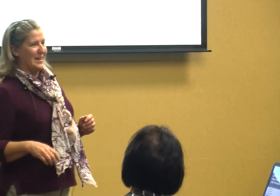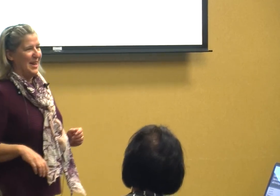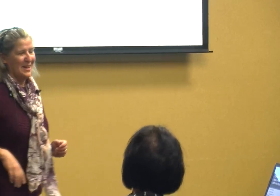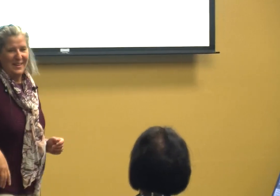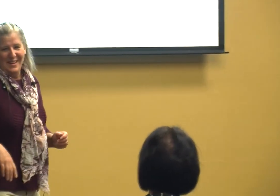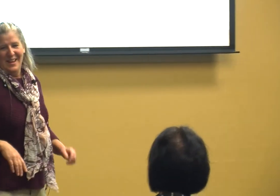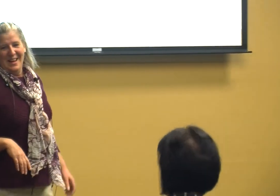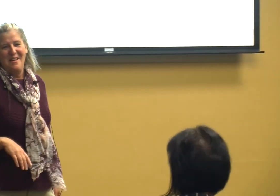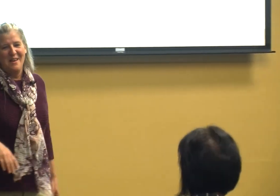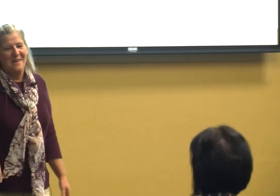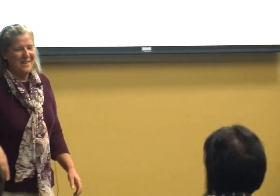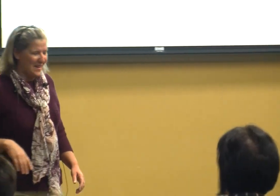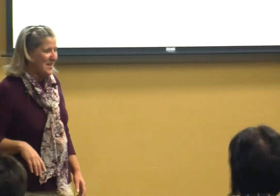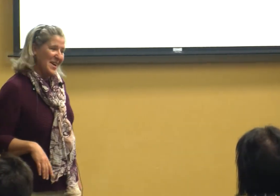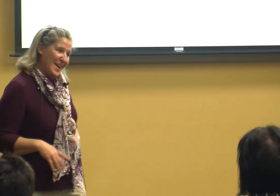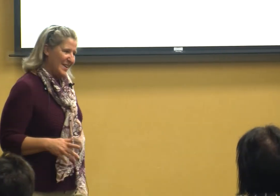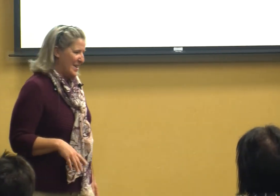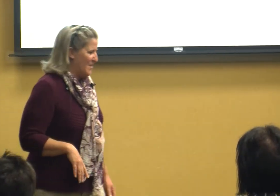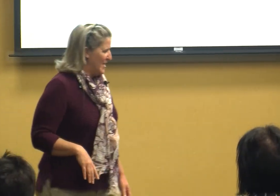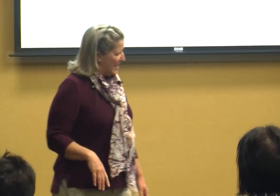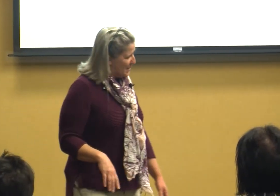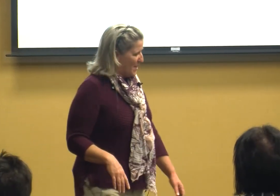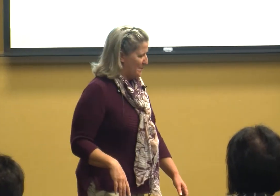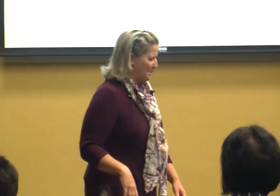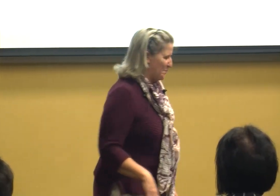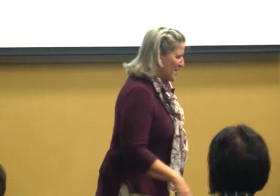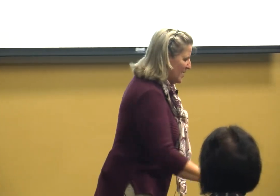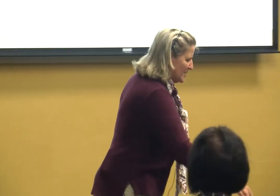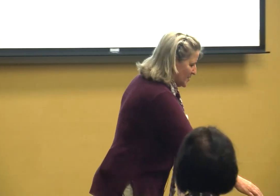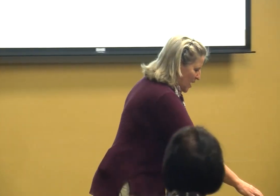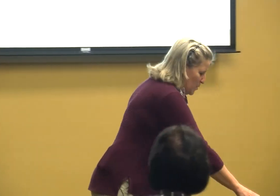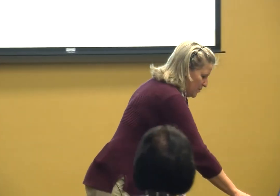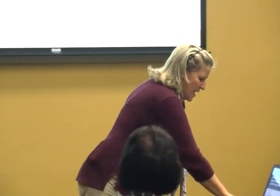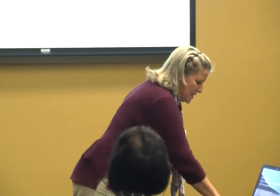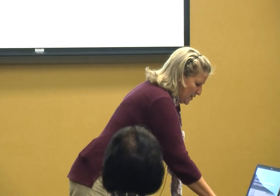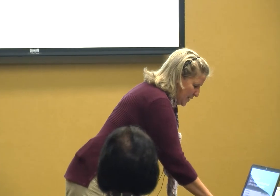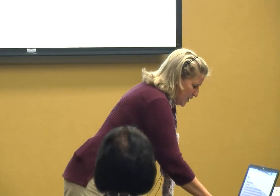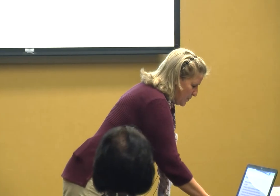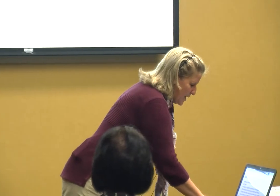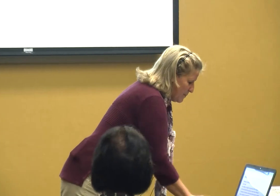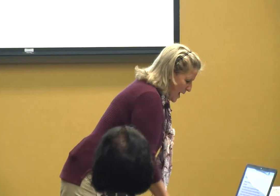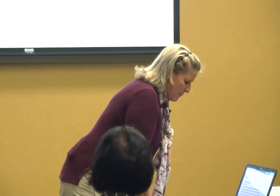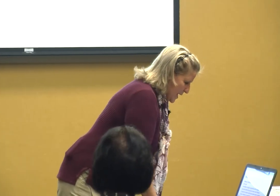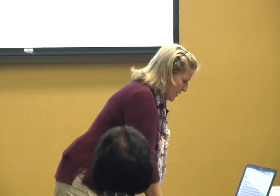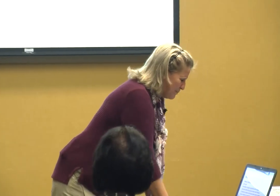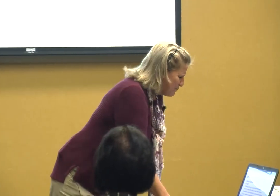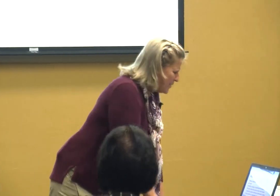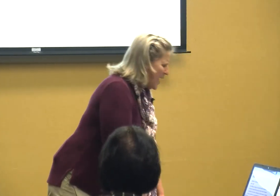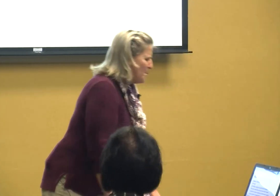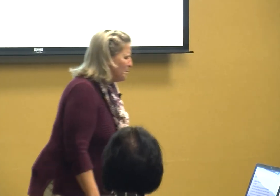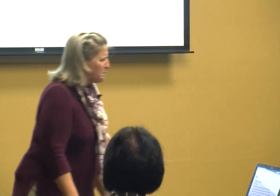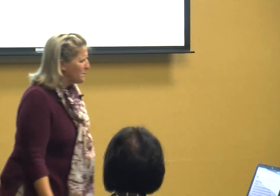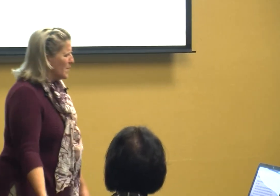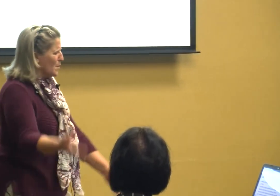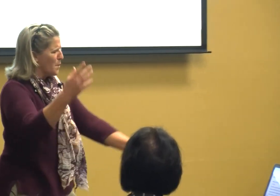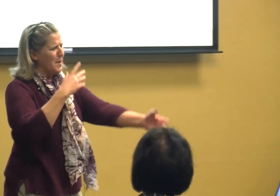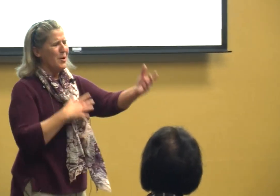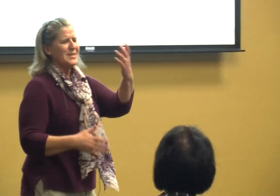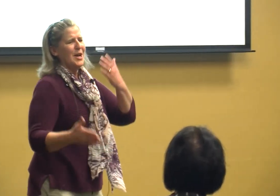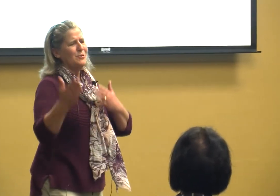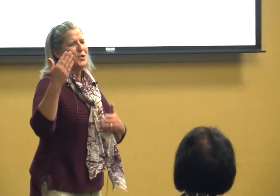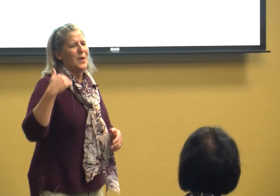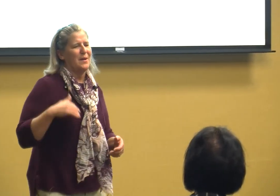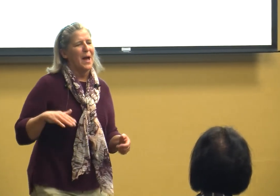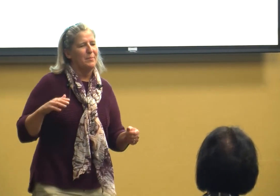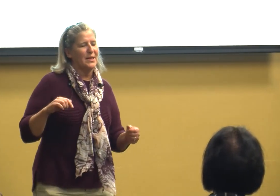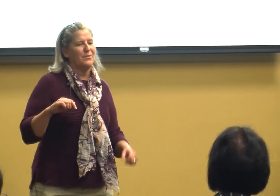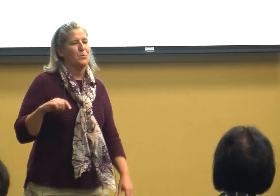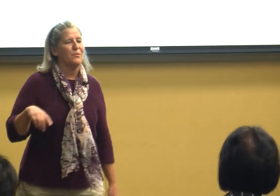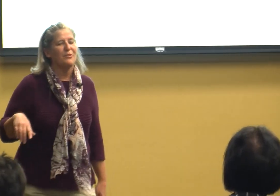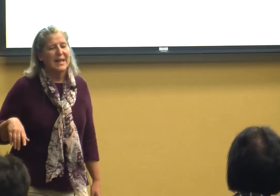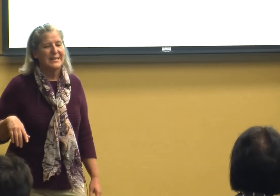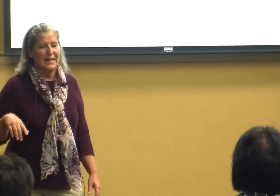you know anyway so that's a little bit about me now remember I told you I believe in reflecting